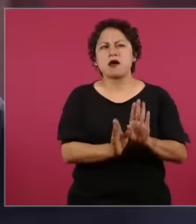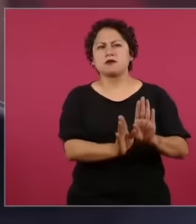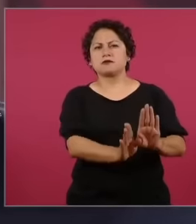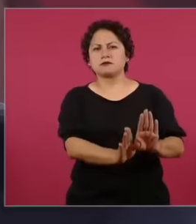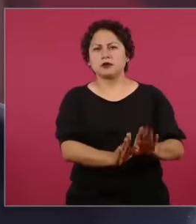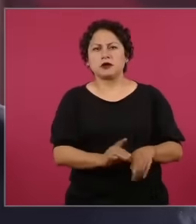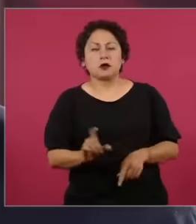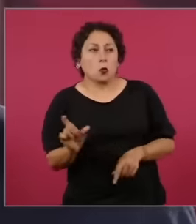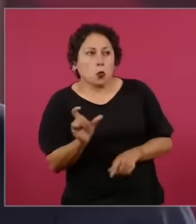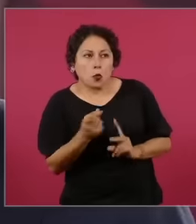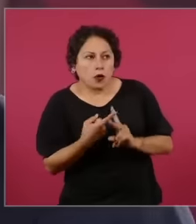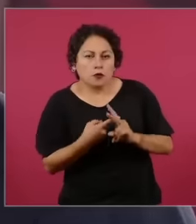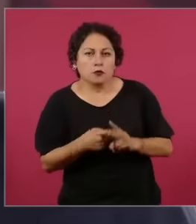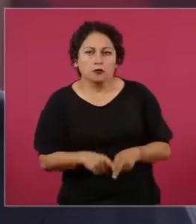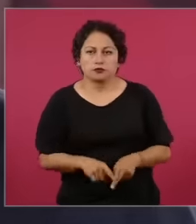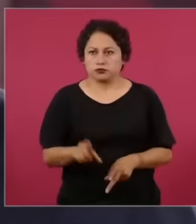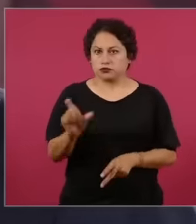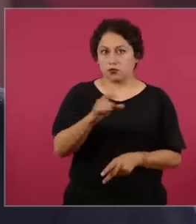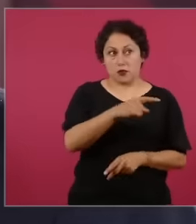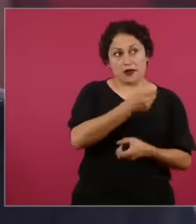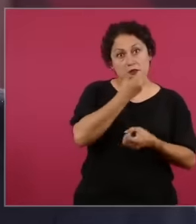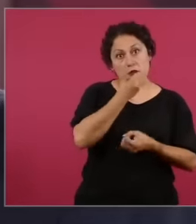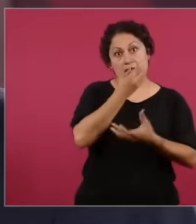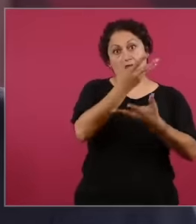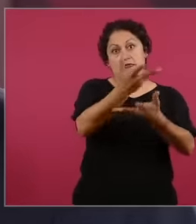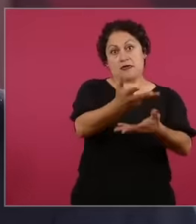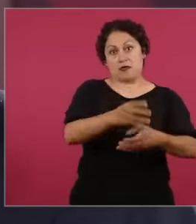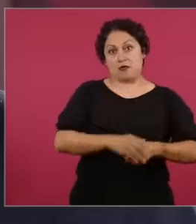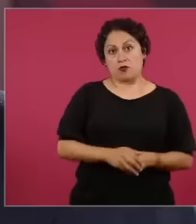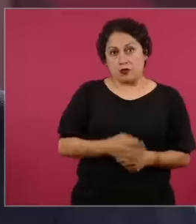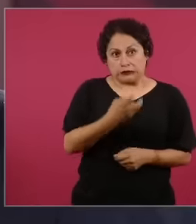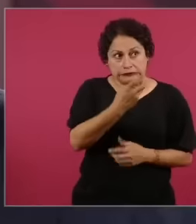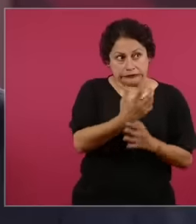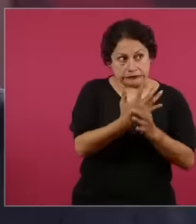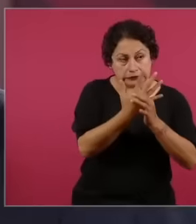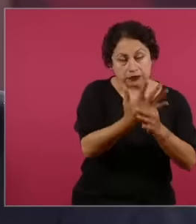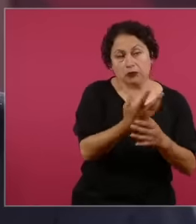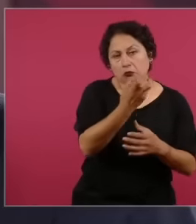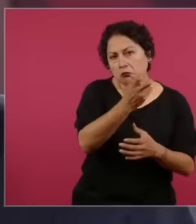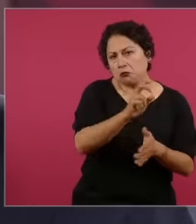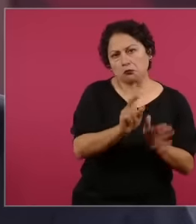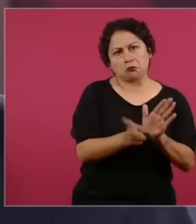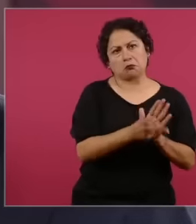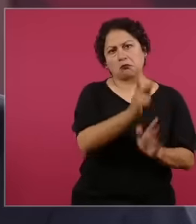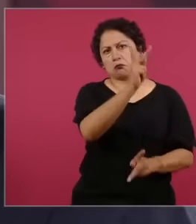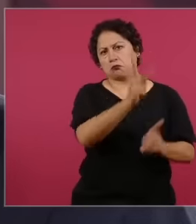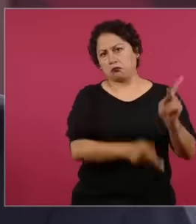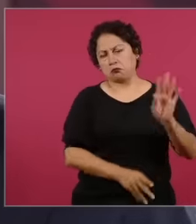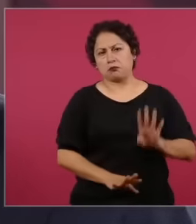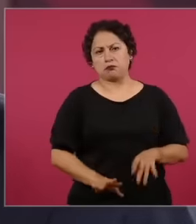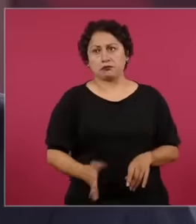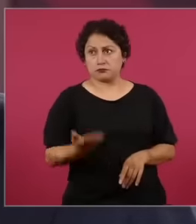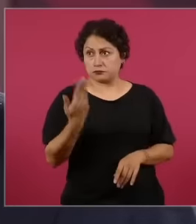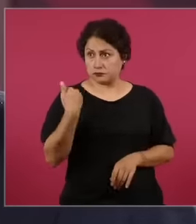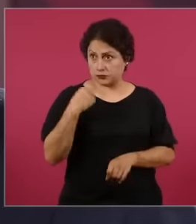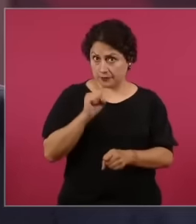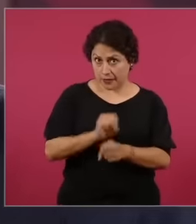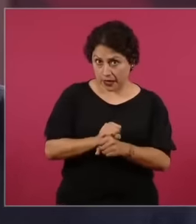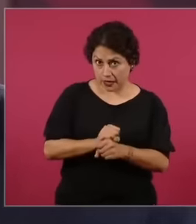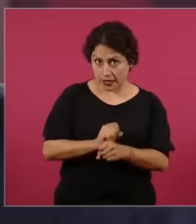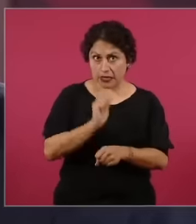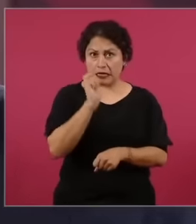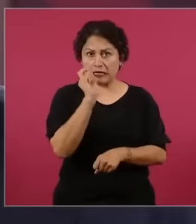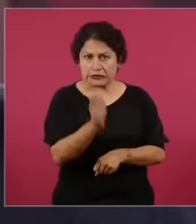he declared that last week yes pausing means that he can no longer come that pausing means that